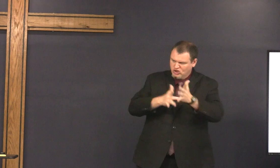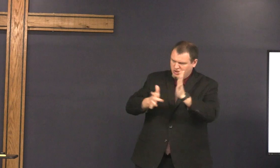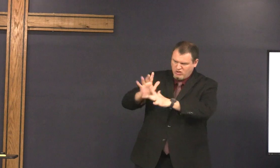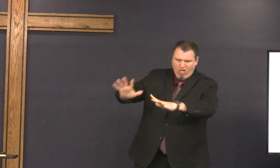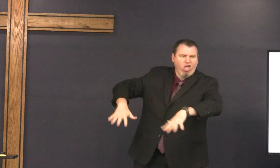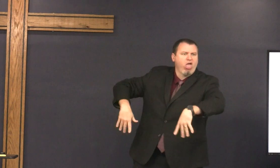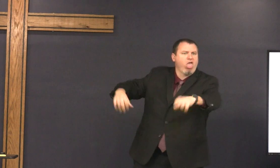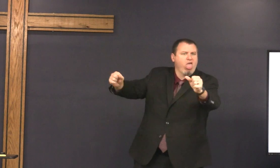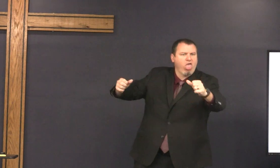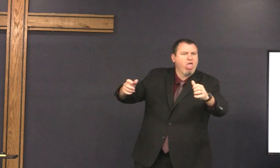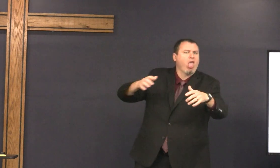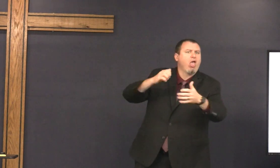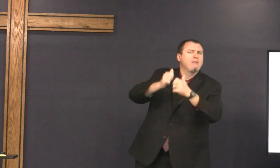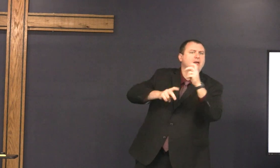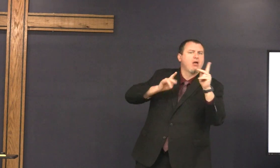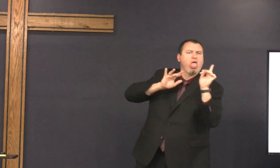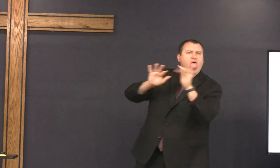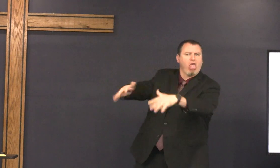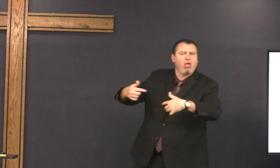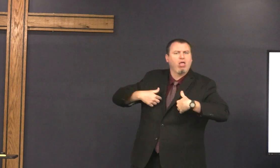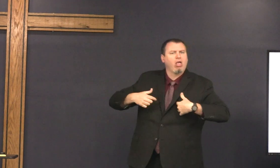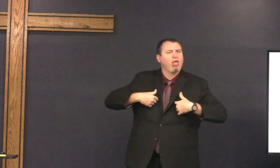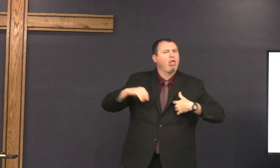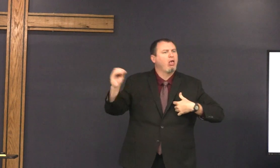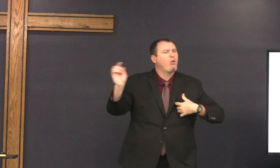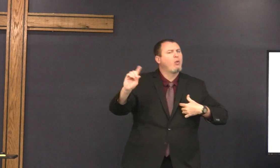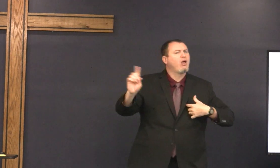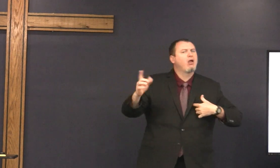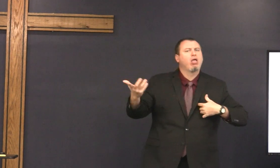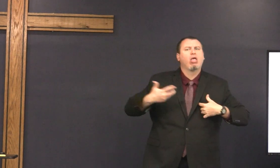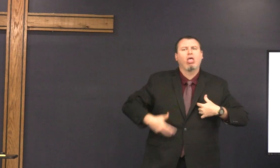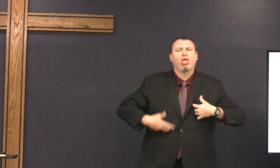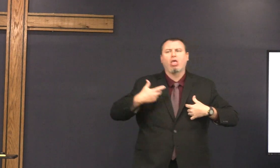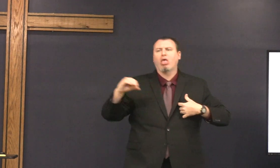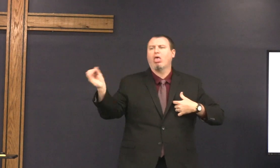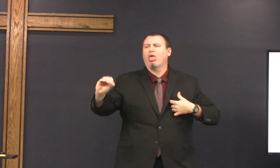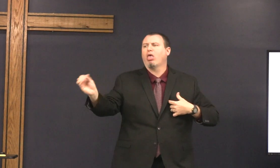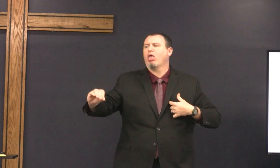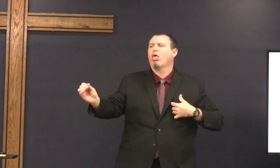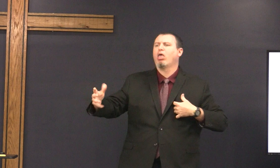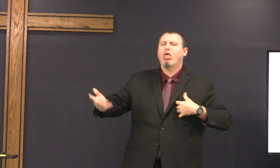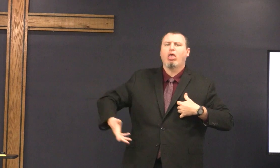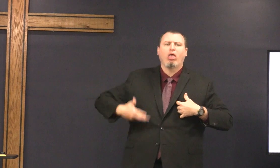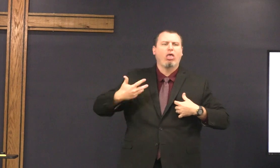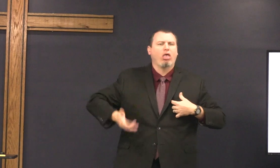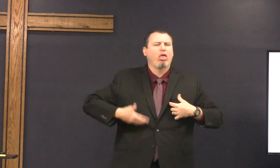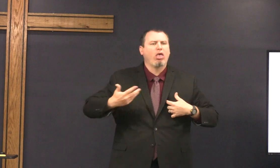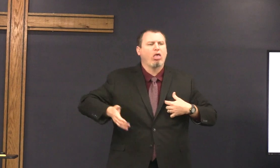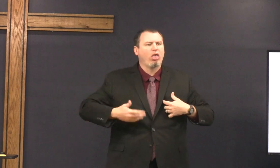leader if Jesus Takes Over and everybody starts flocking to him what's going to happen to me